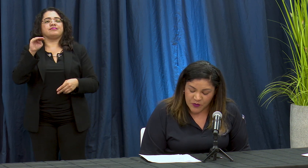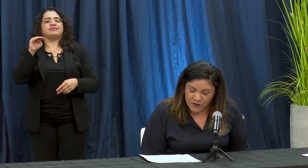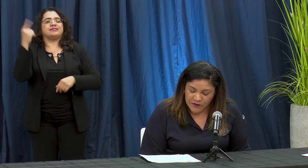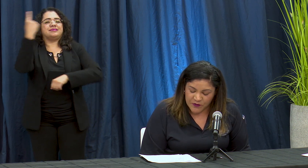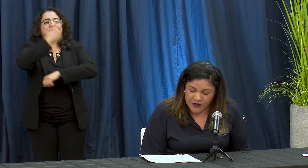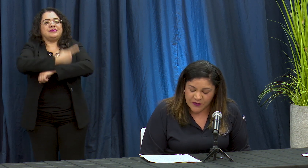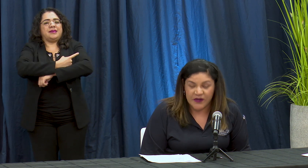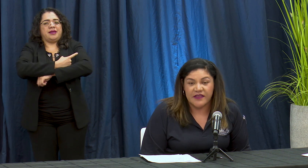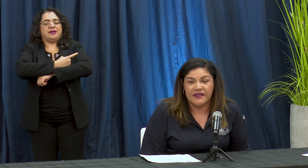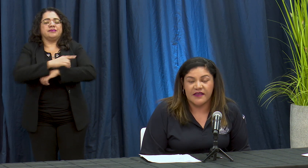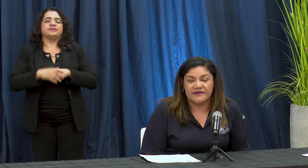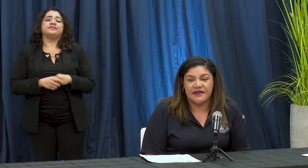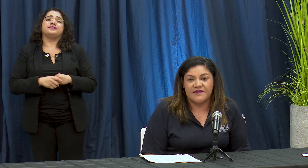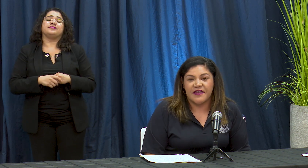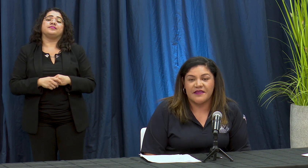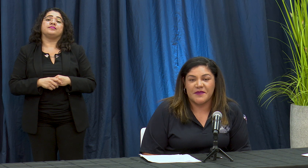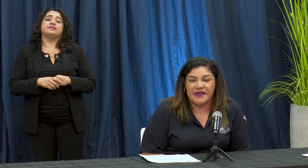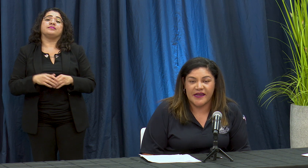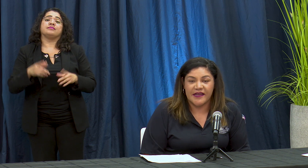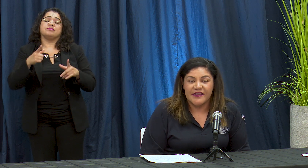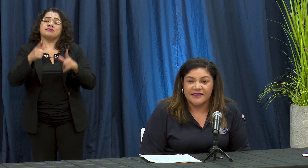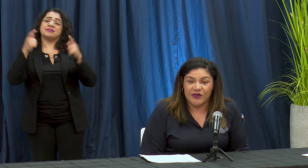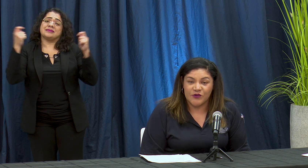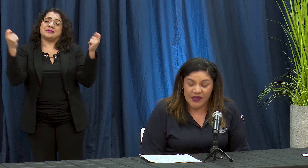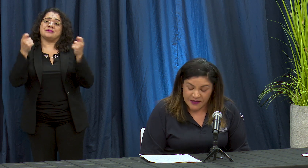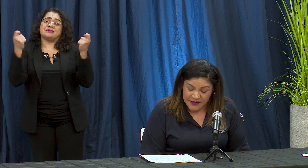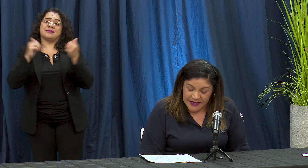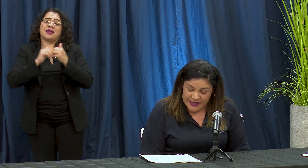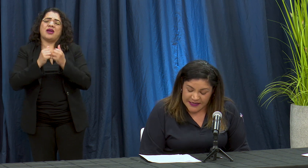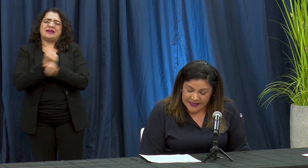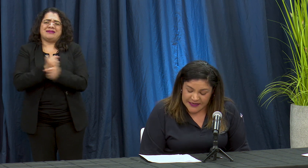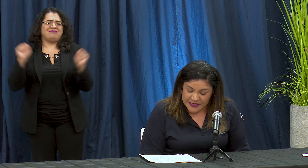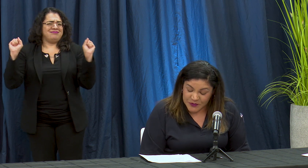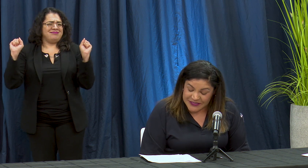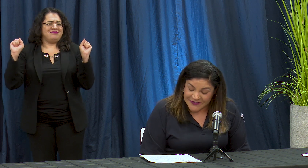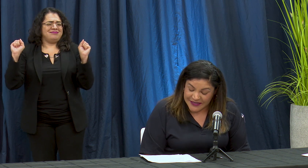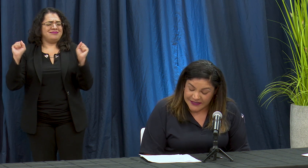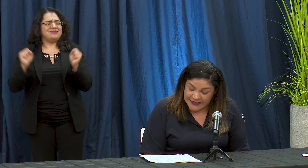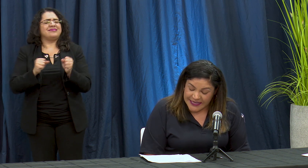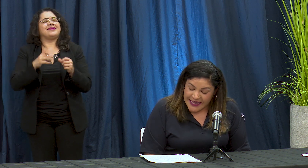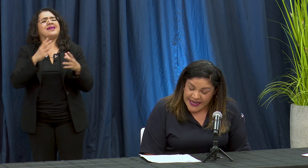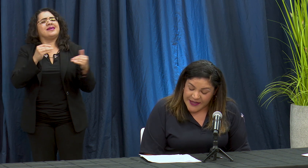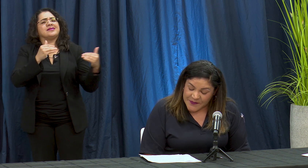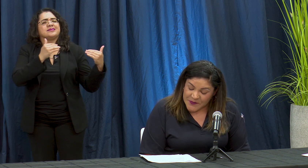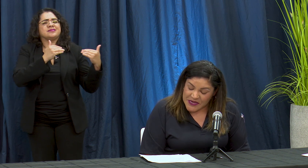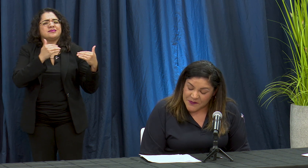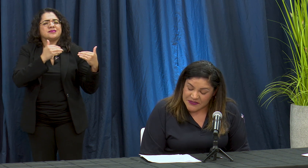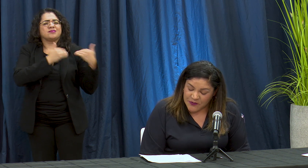por favor cuida NER celebrate a man era Segura Y responsible a tambien empezamos